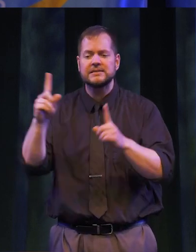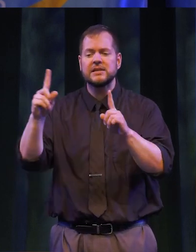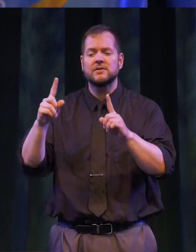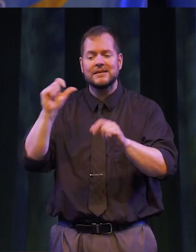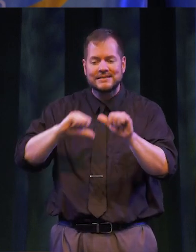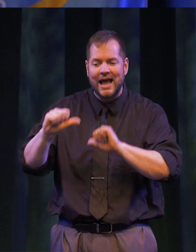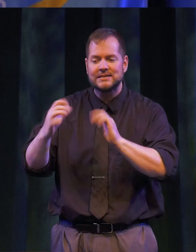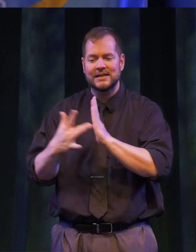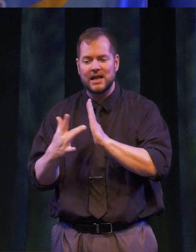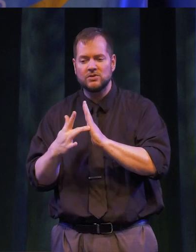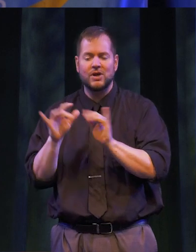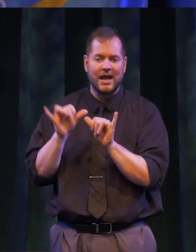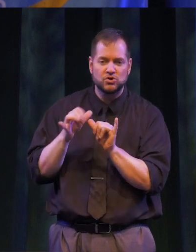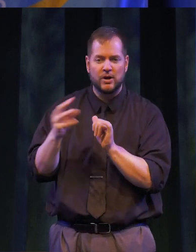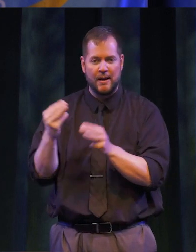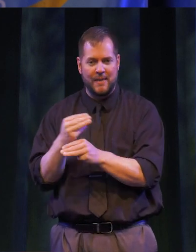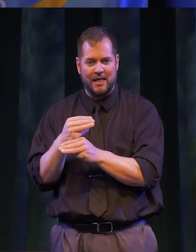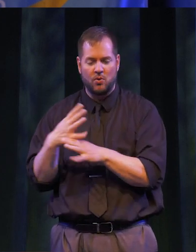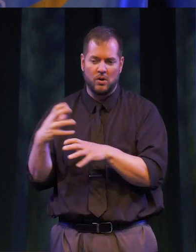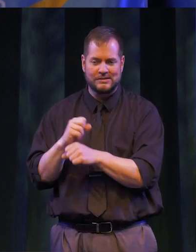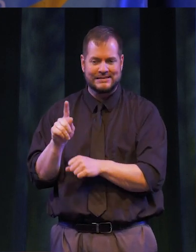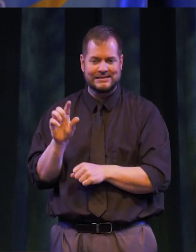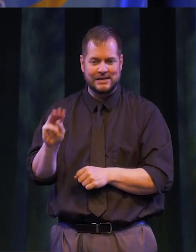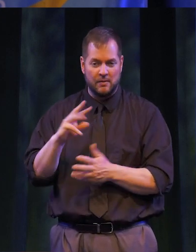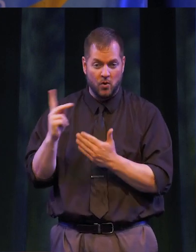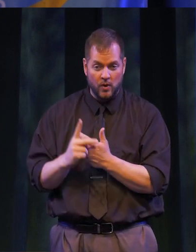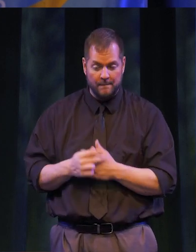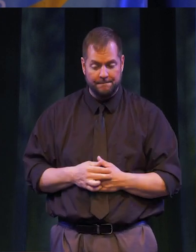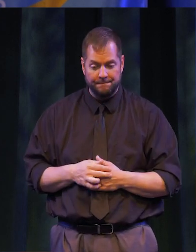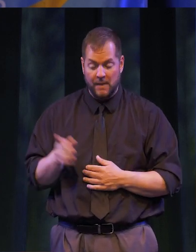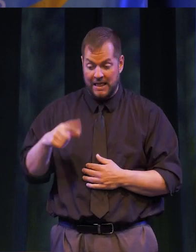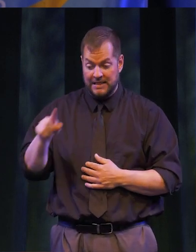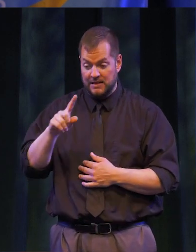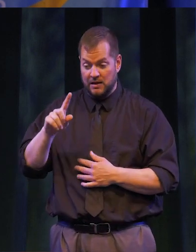SCIENCE, TECHNOLOGY, ENGINEERING AND MATH, OR “STEM” PROGRAM, WHO BEGAN THEIR PURSUIT